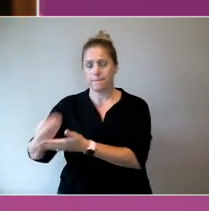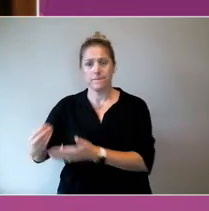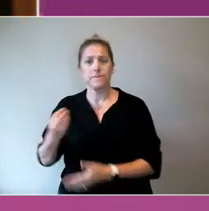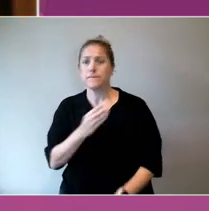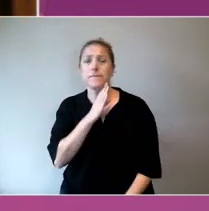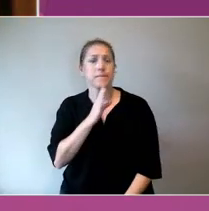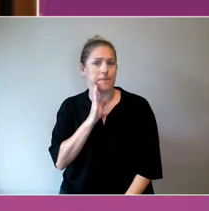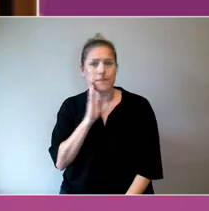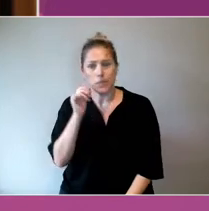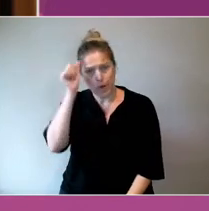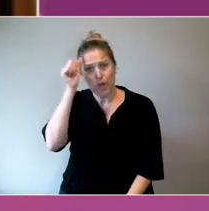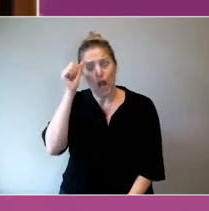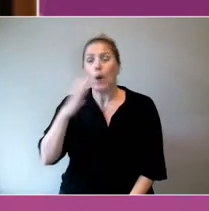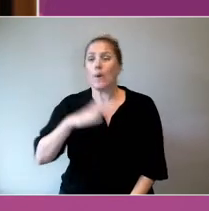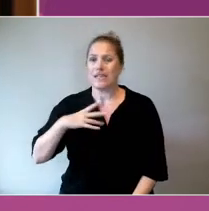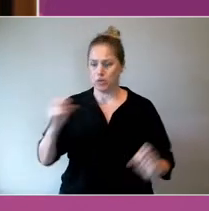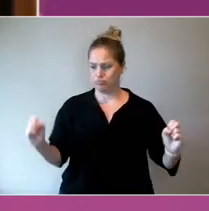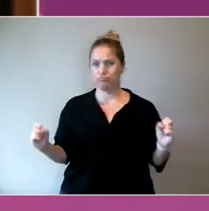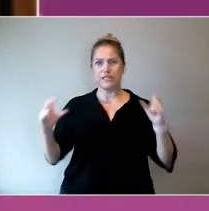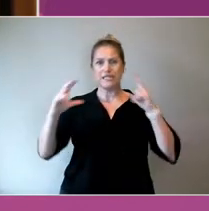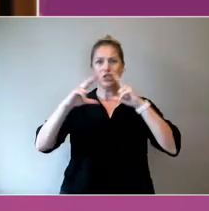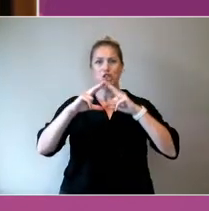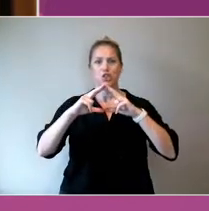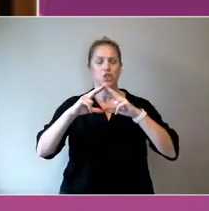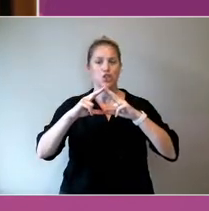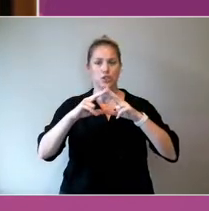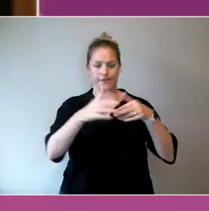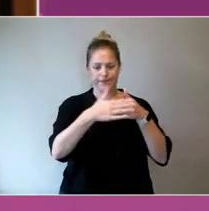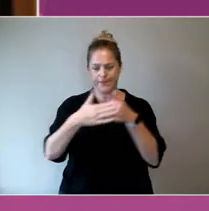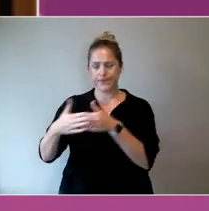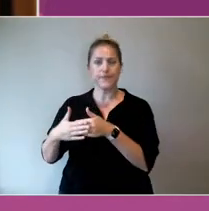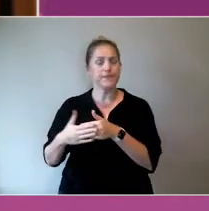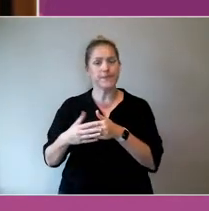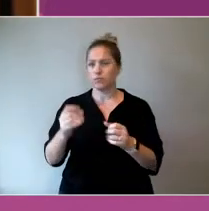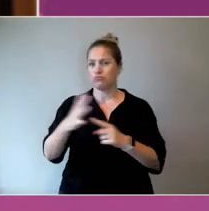that's really, really critical and it's saying that's a thing we're really focussing on and